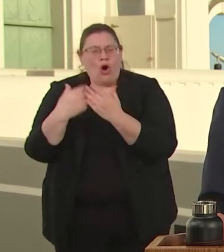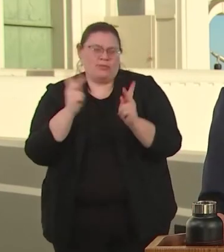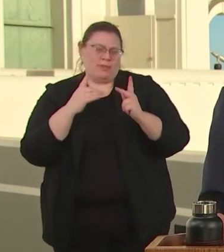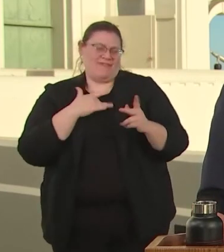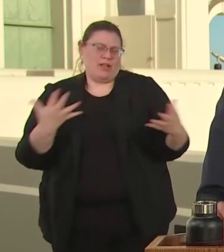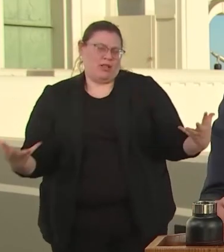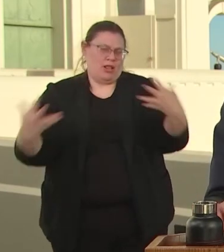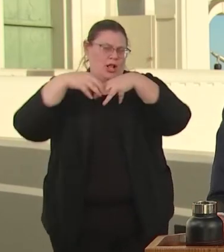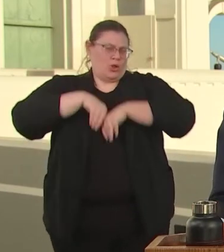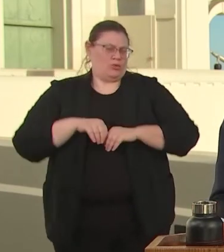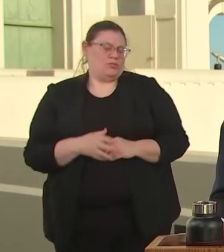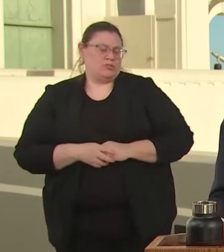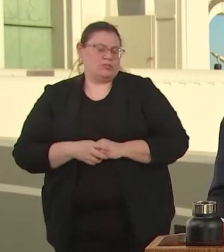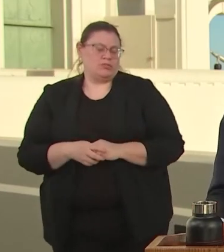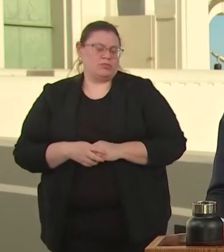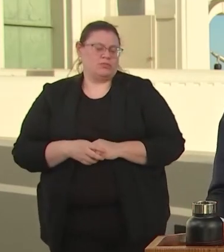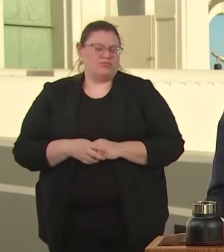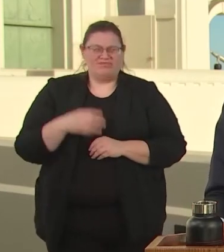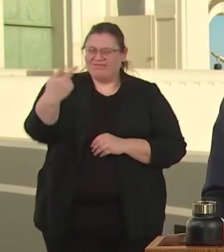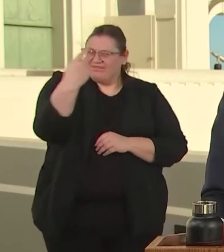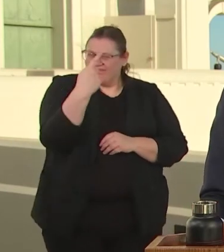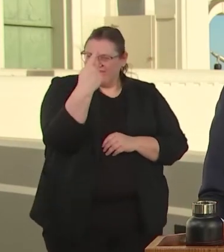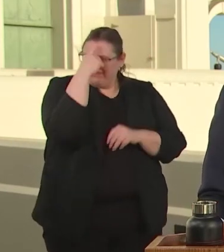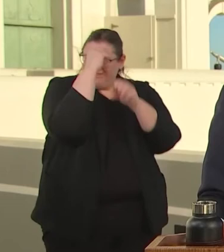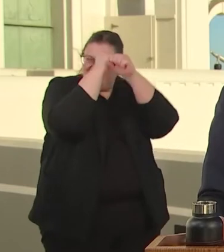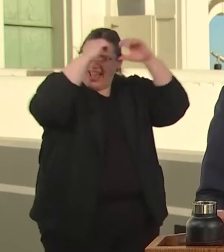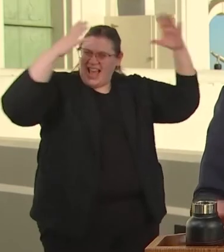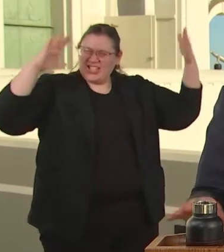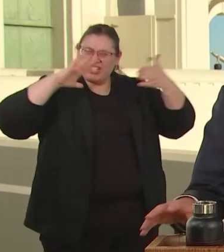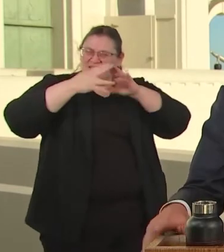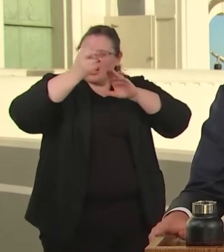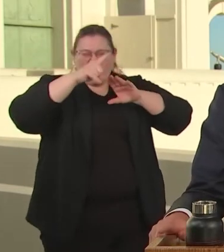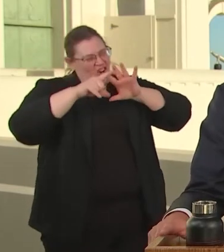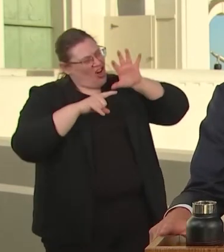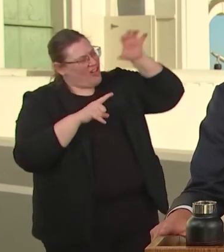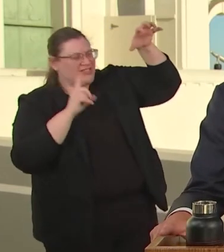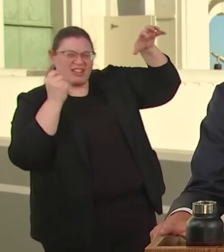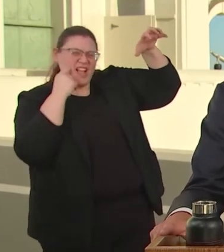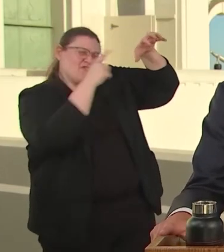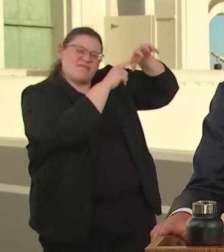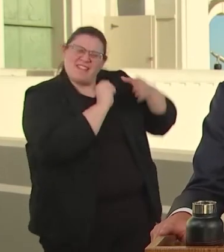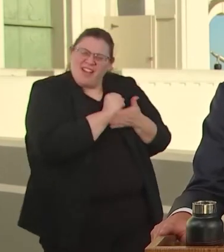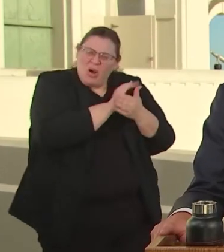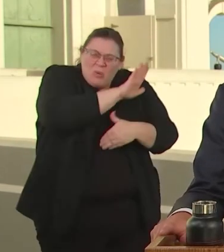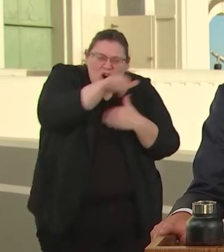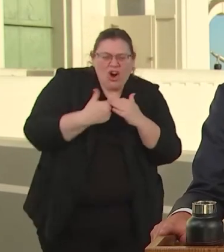THAT HELPS EVERY CHILD IN LOS ANGELES FIND THE LADDER TO